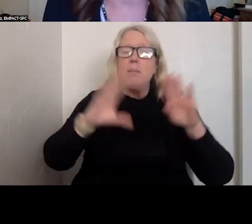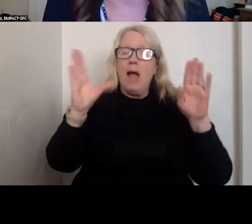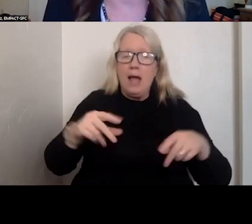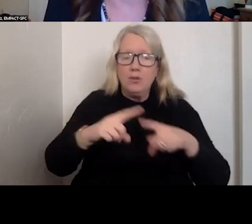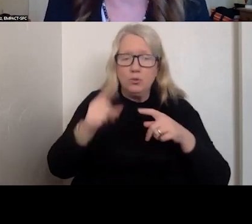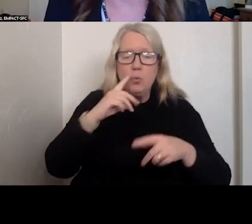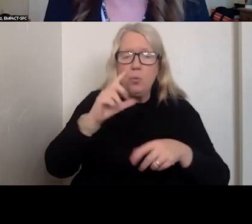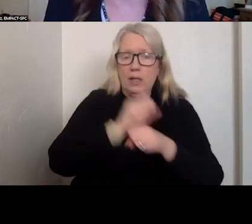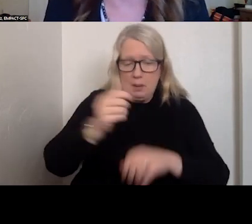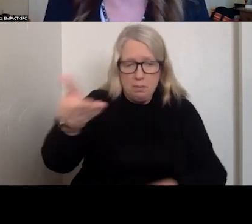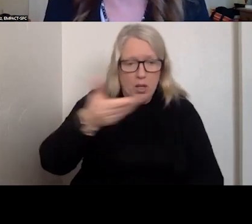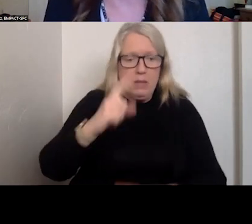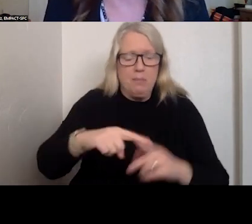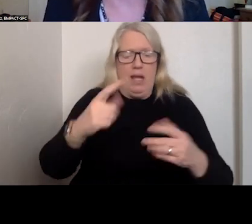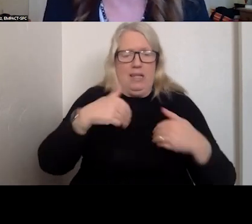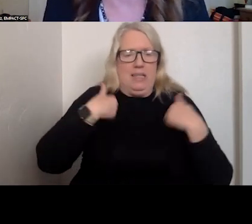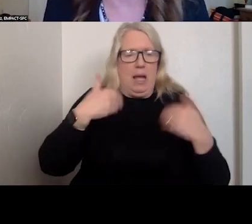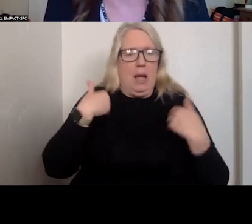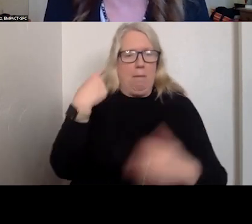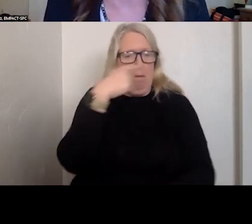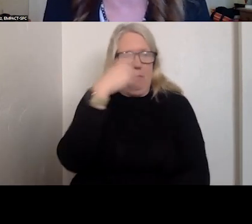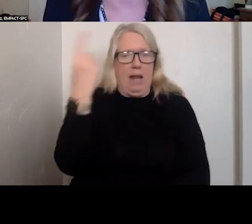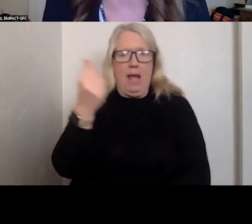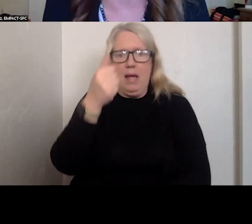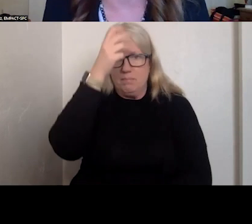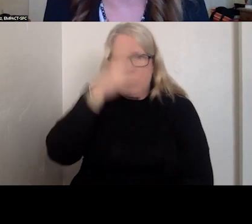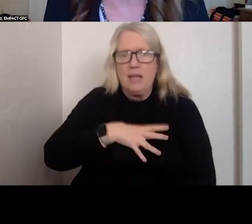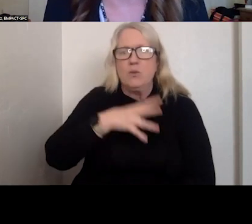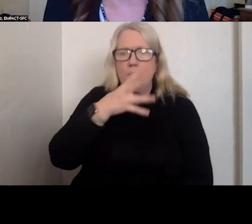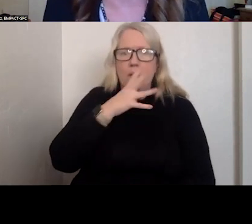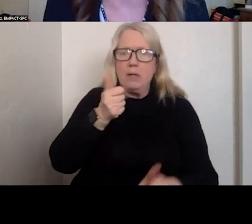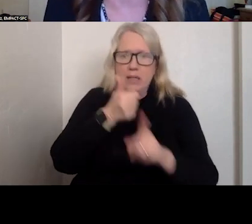BLACK MEN AND WOMEN WHO WERE DEEMED UNEMPLOYABLE,